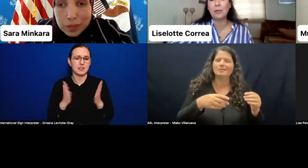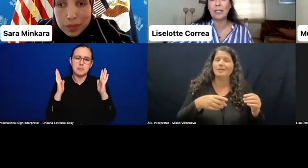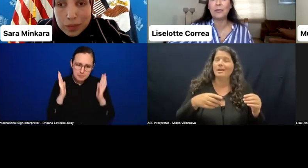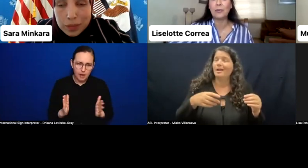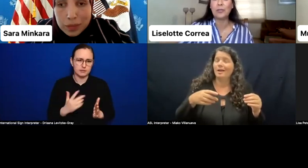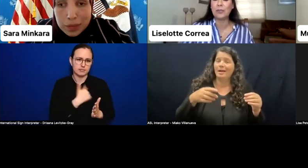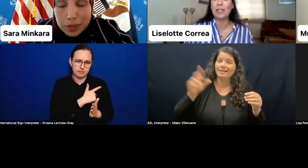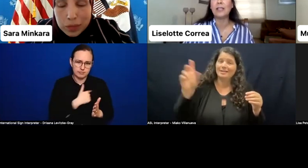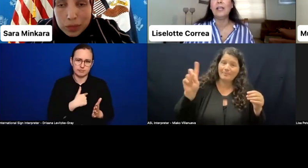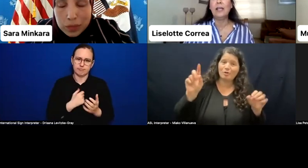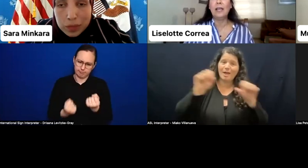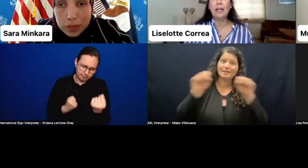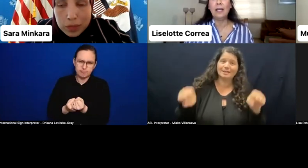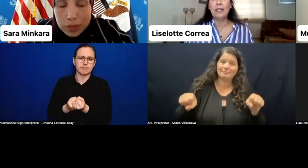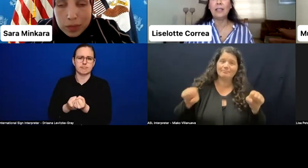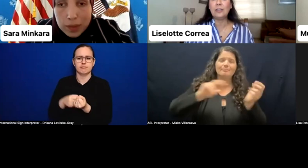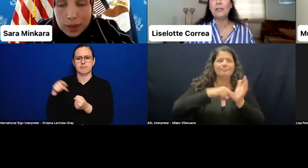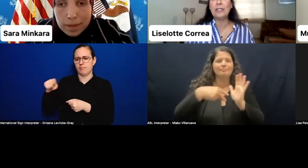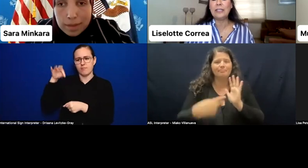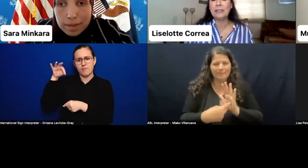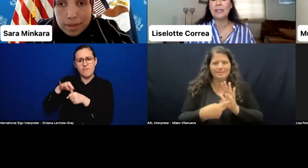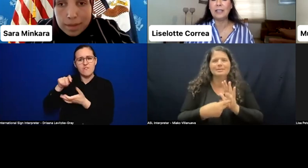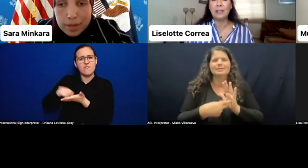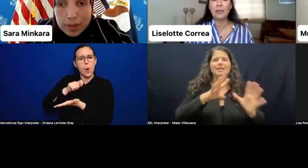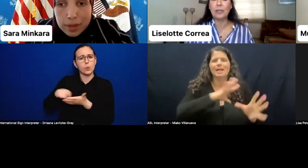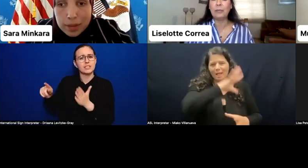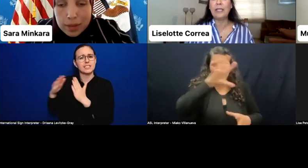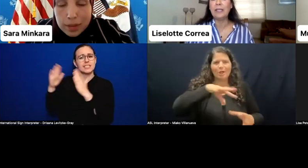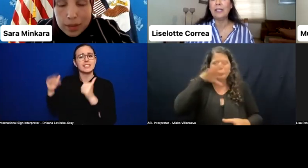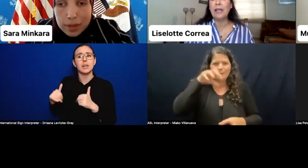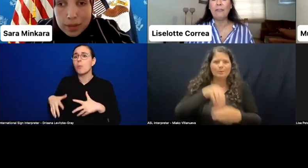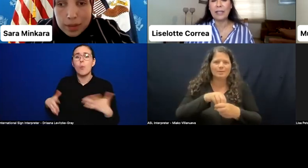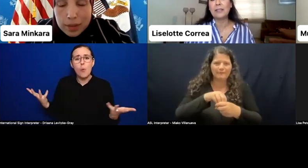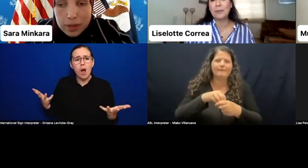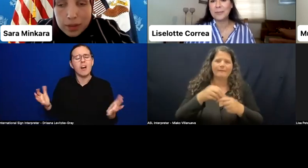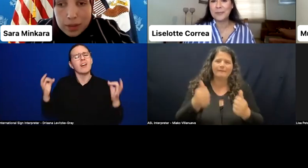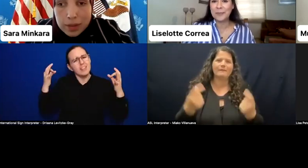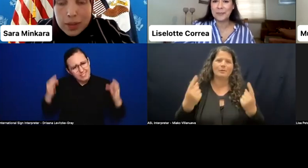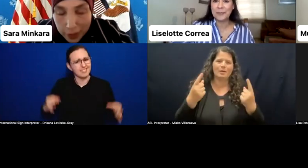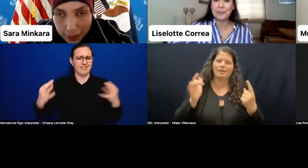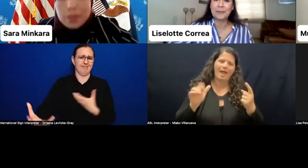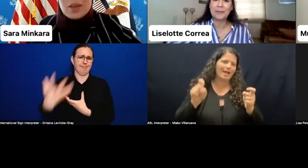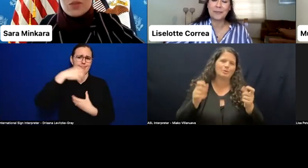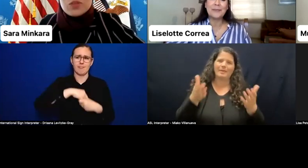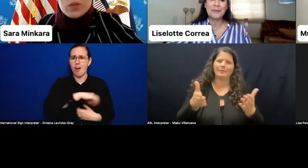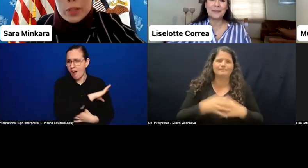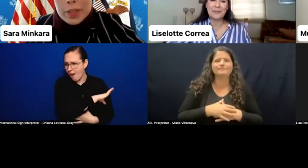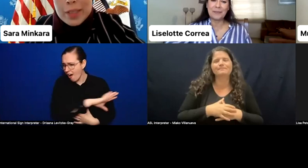we have to be sure that inclusiveness will be a fact. Thank you so much, Lisolette,